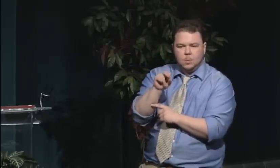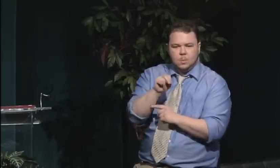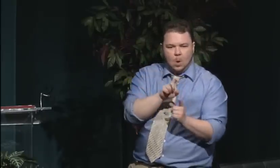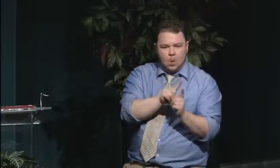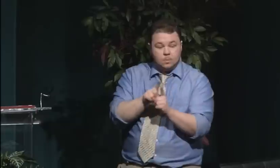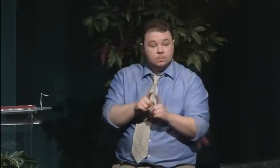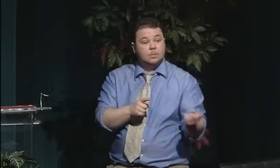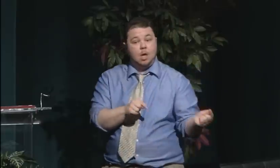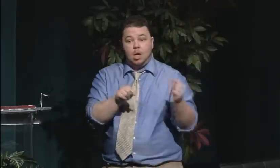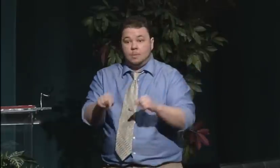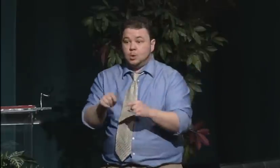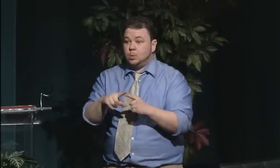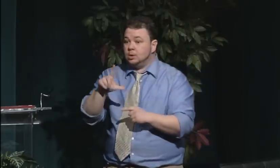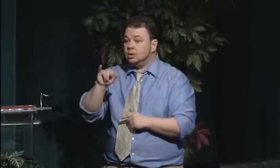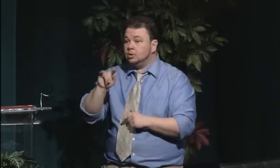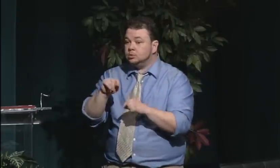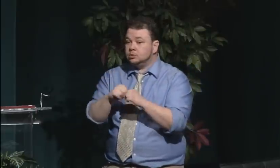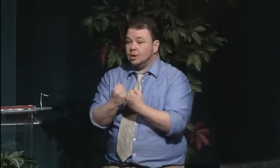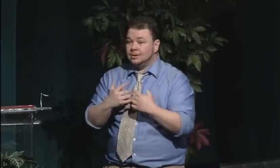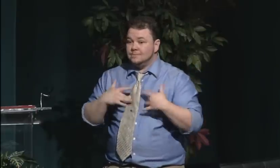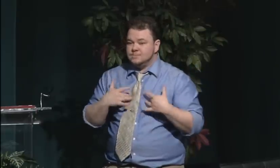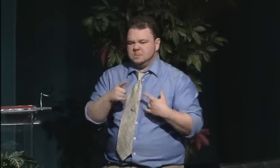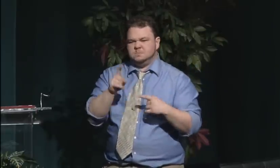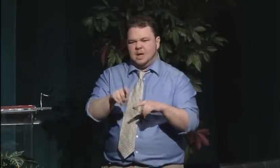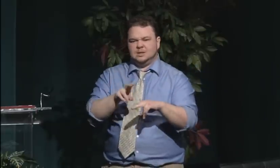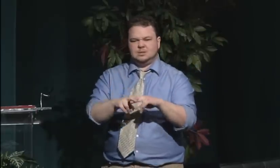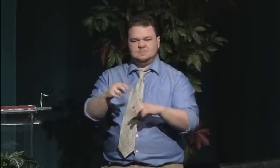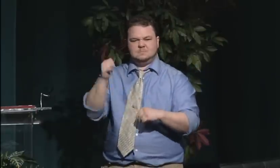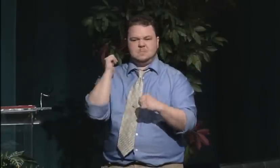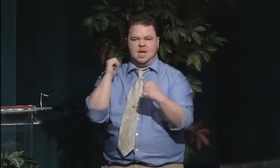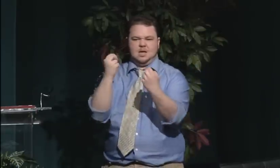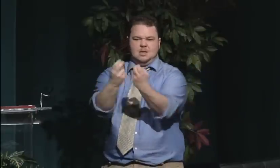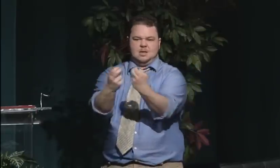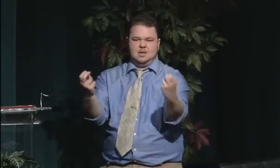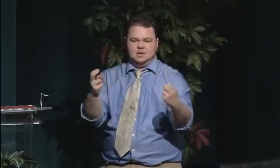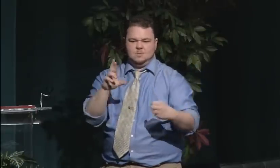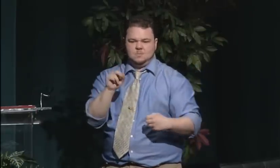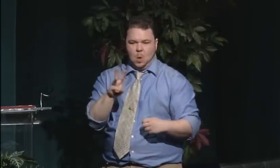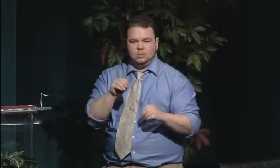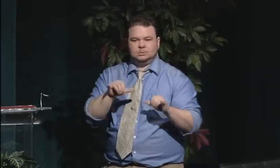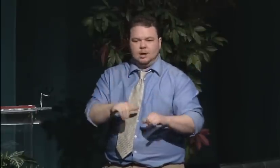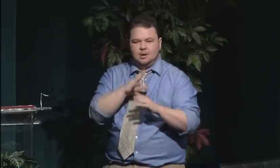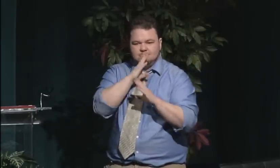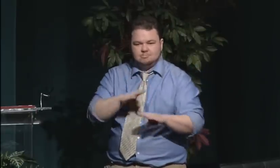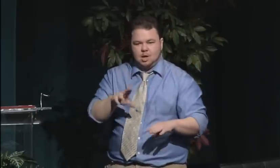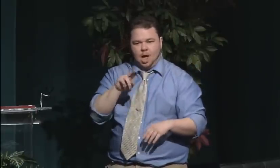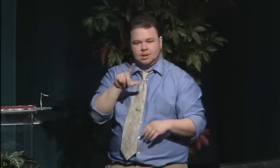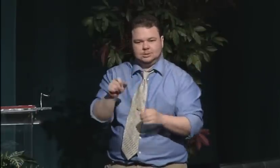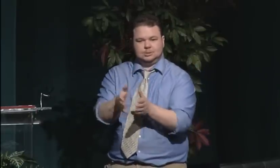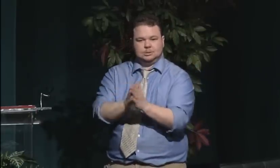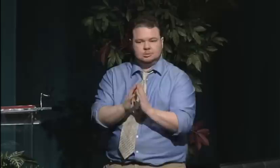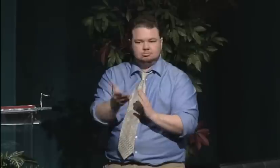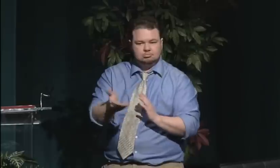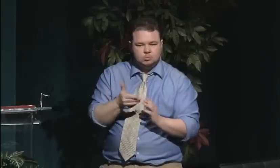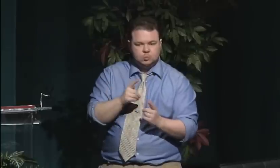They were here, but there was a lot of struggle, a lot of sexism, a lot of resistance and oppression